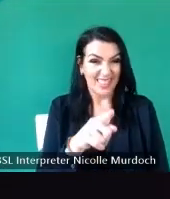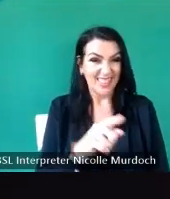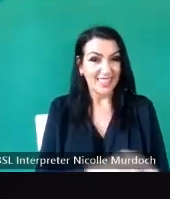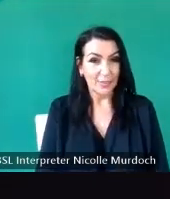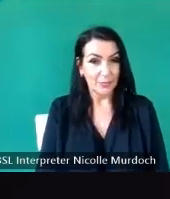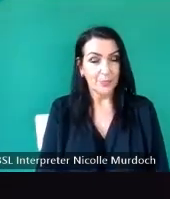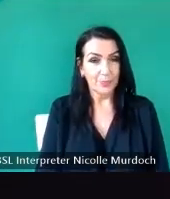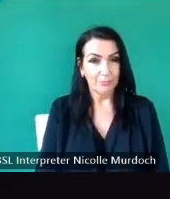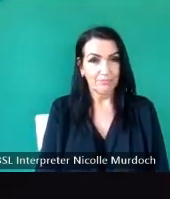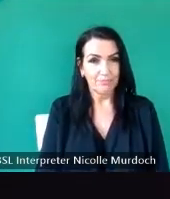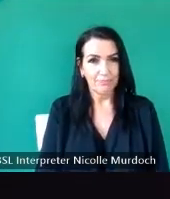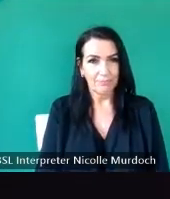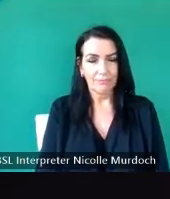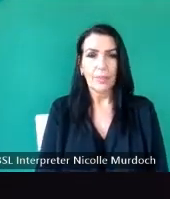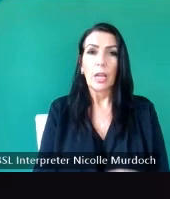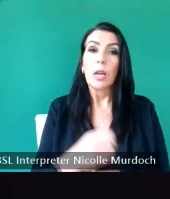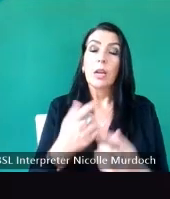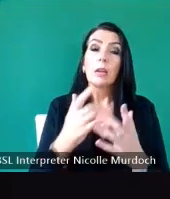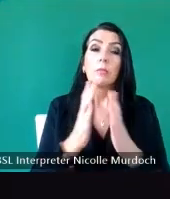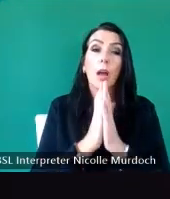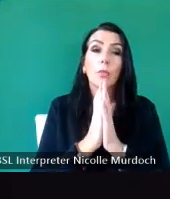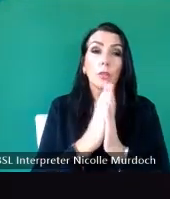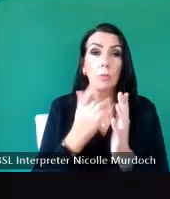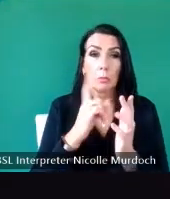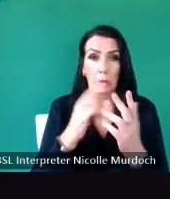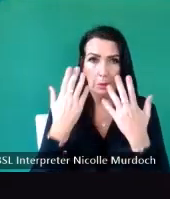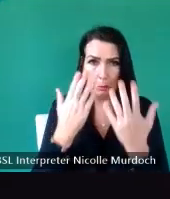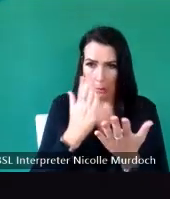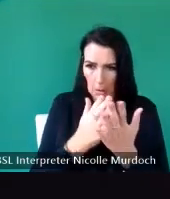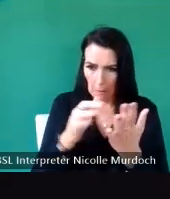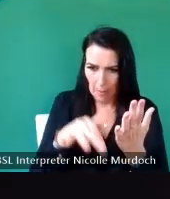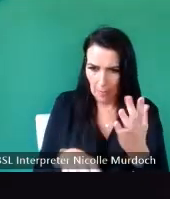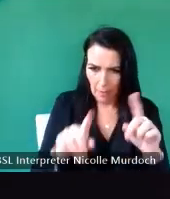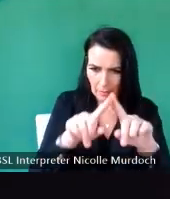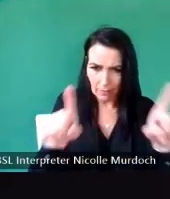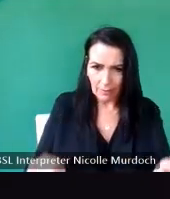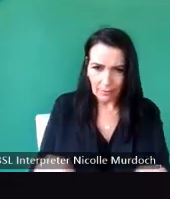lot of the folk in the church didn't even know it was there so you have to prepared to really look